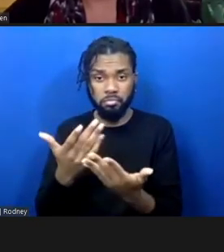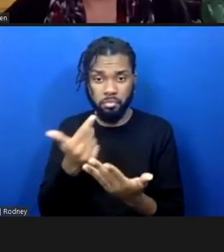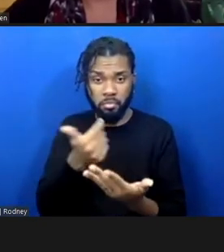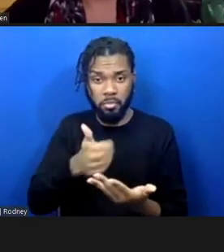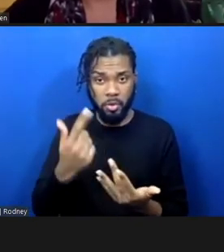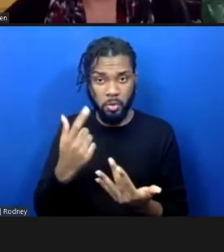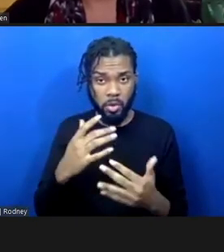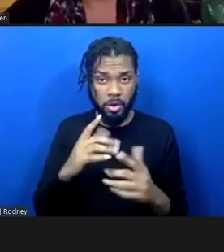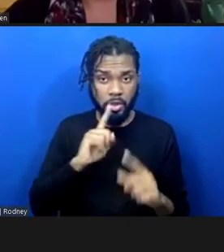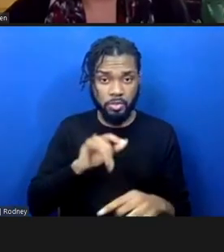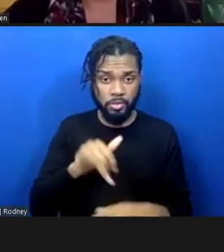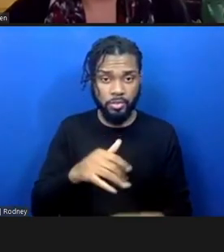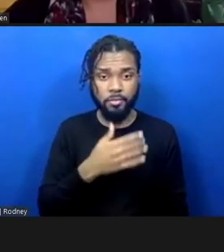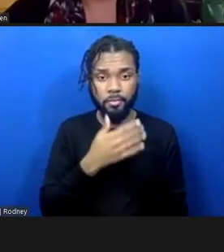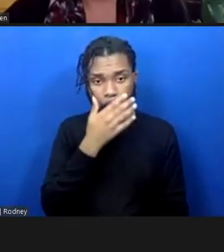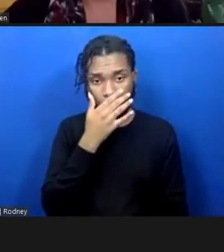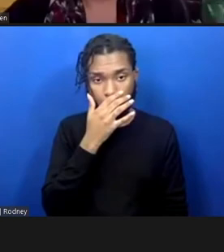I can take that. This is sujatha speaking.